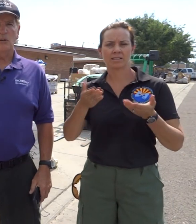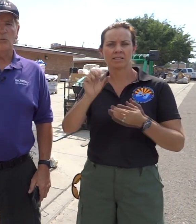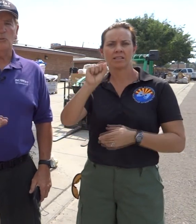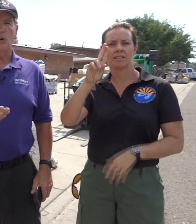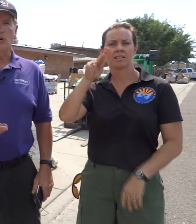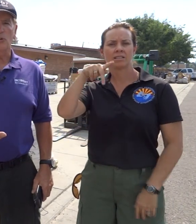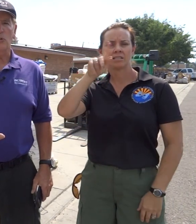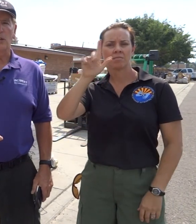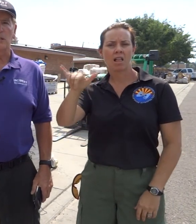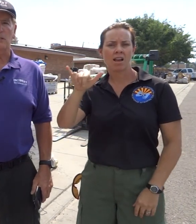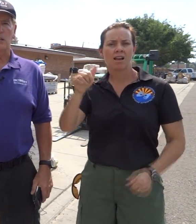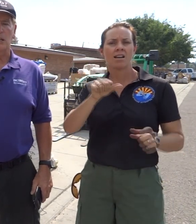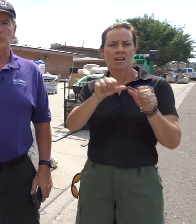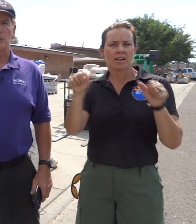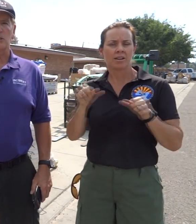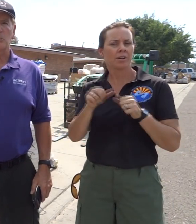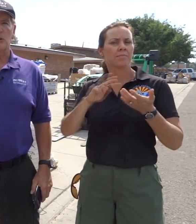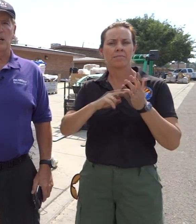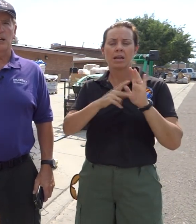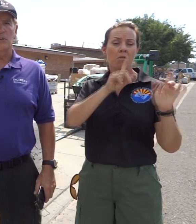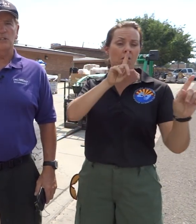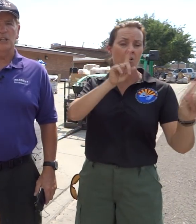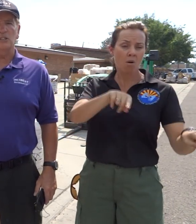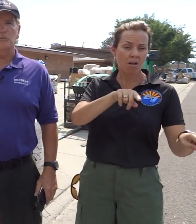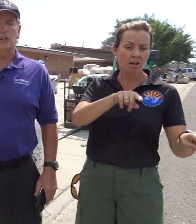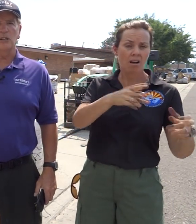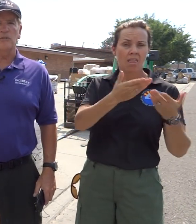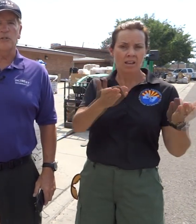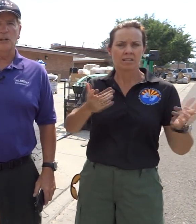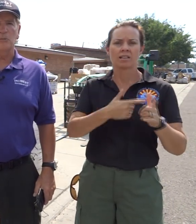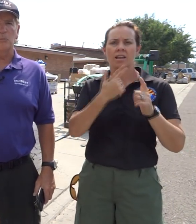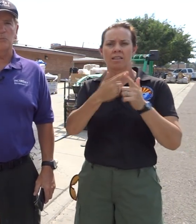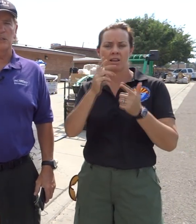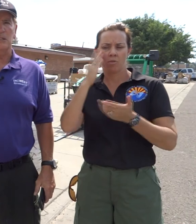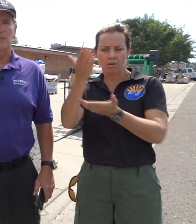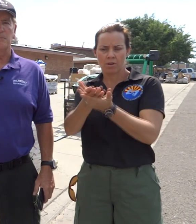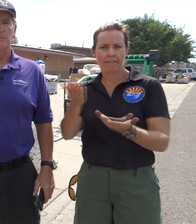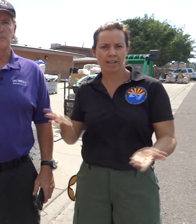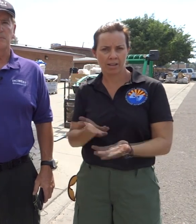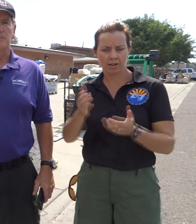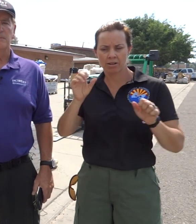So when we order things it comes in to supply and we station them here to be picked up.